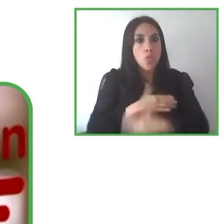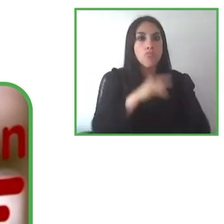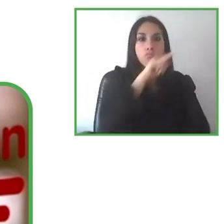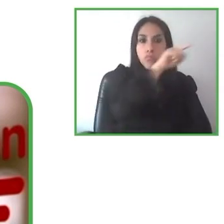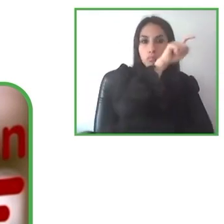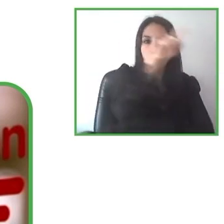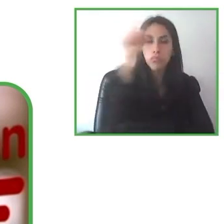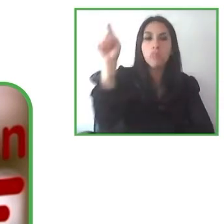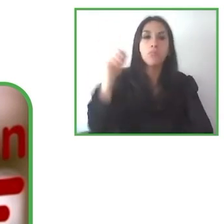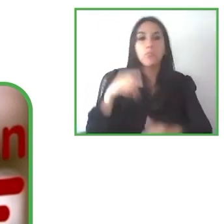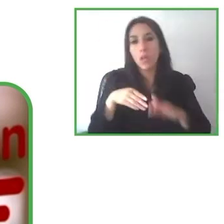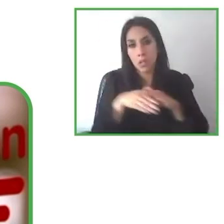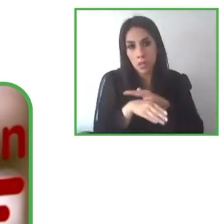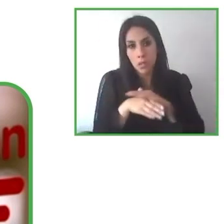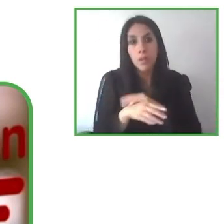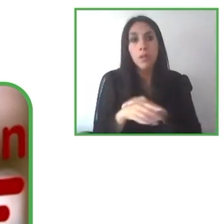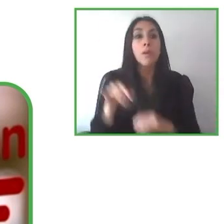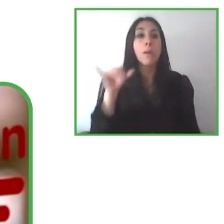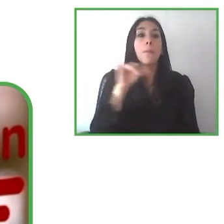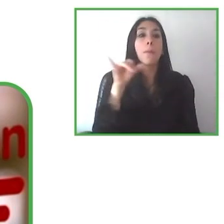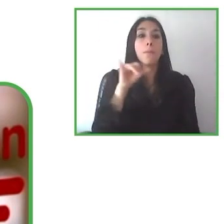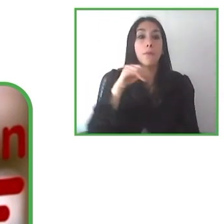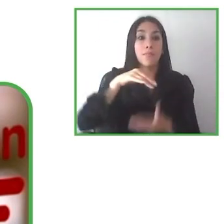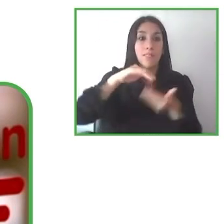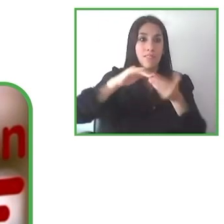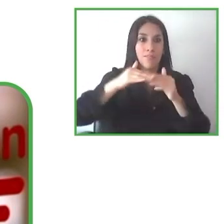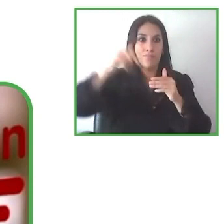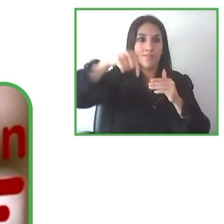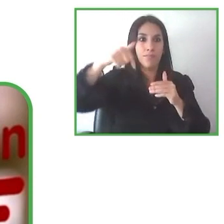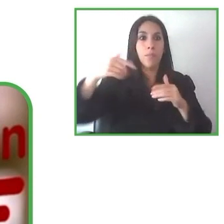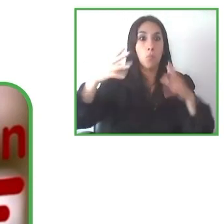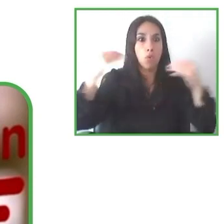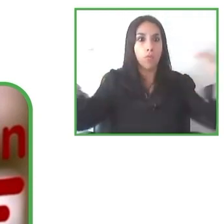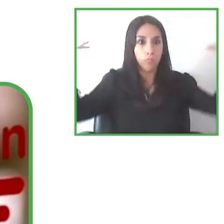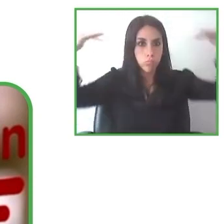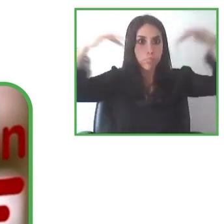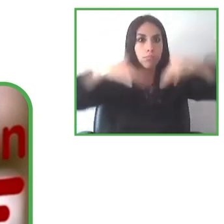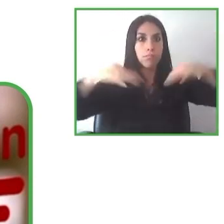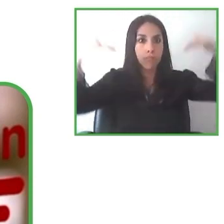We're now on some great initiatives and we're no more interested